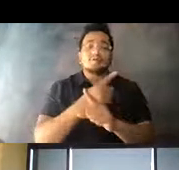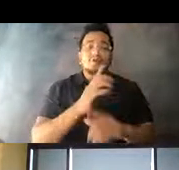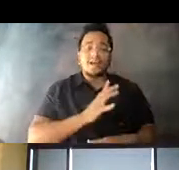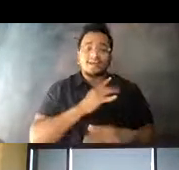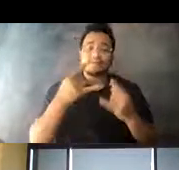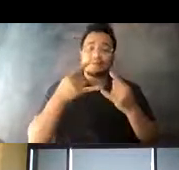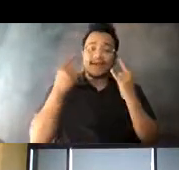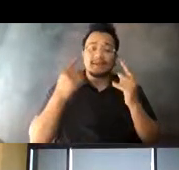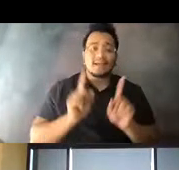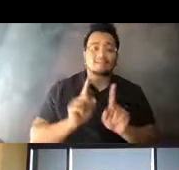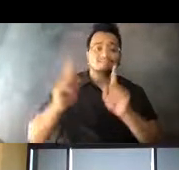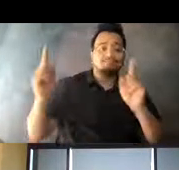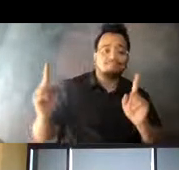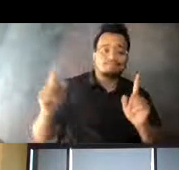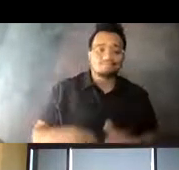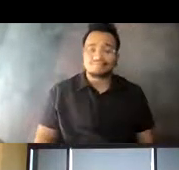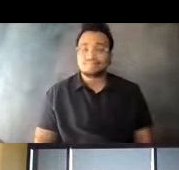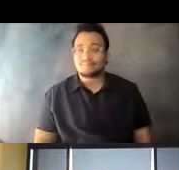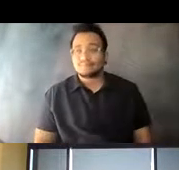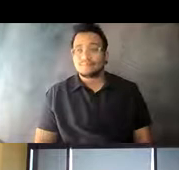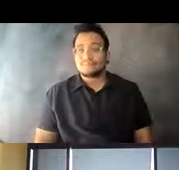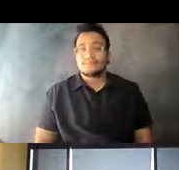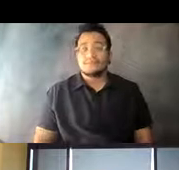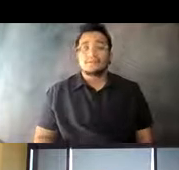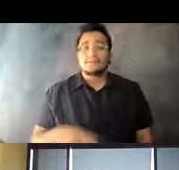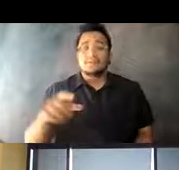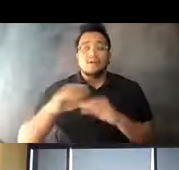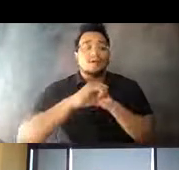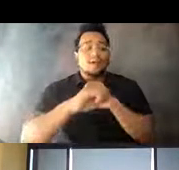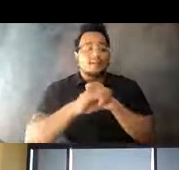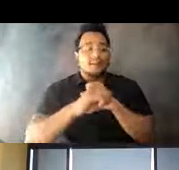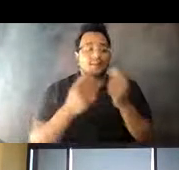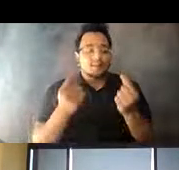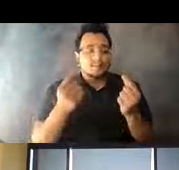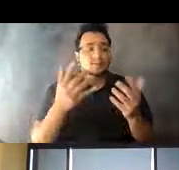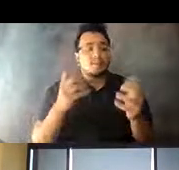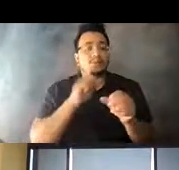14:42:47 Key to this campaign was our operational commitment to keep service levels close to